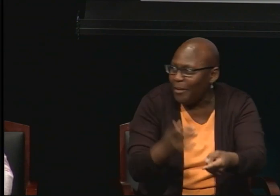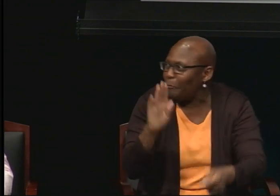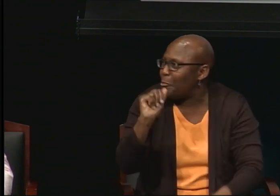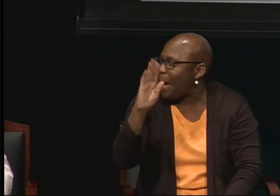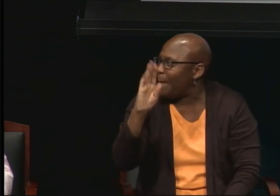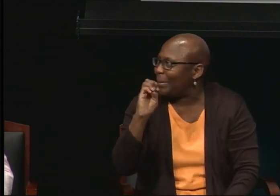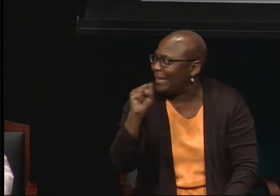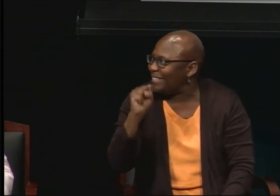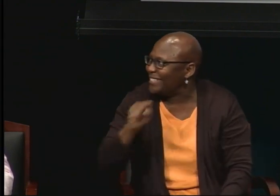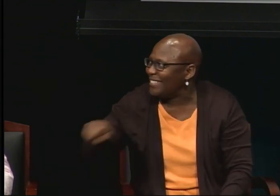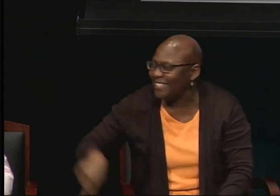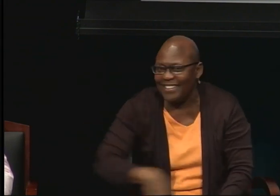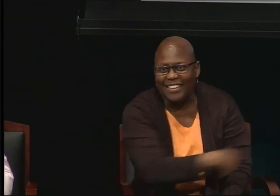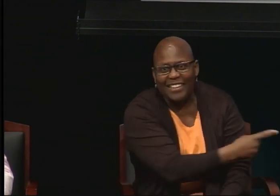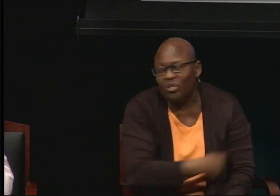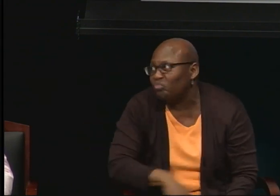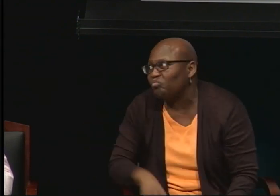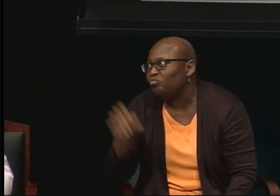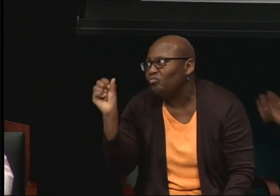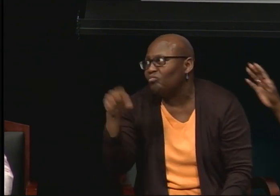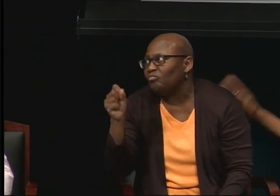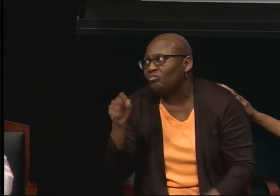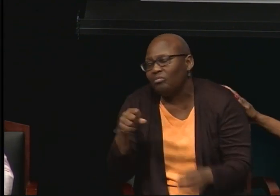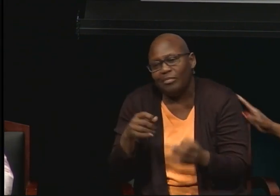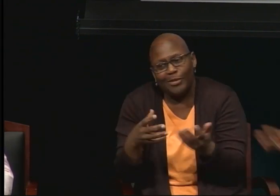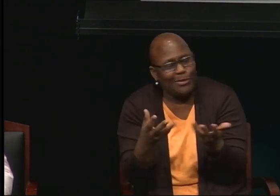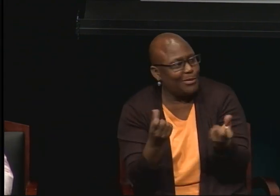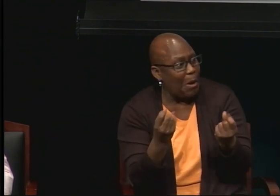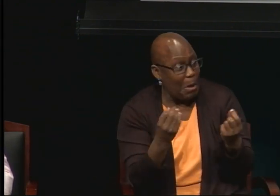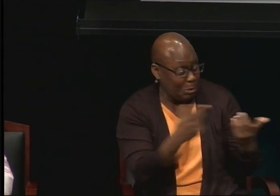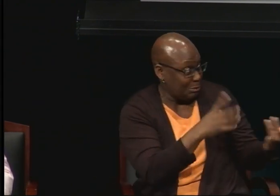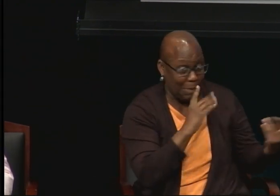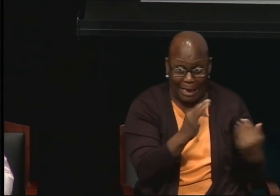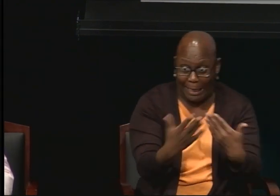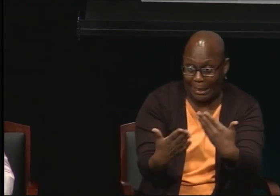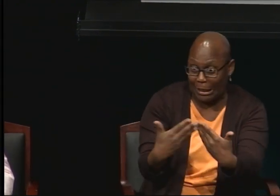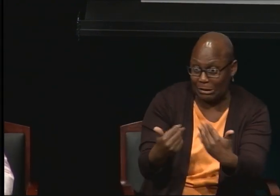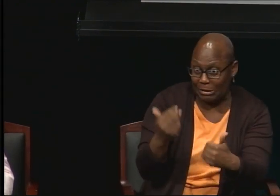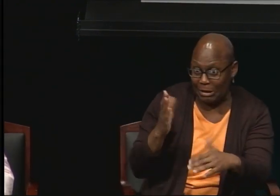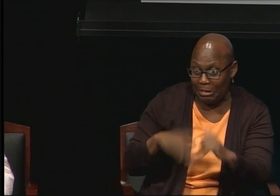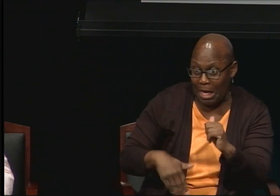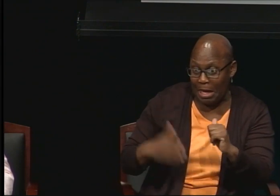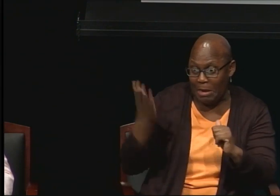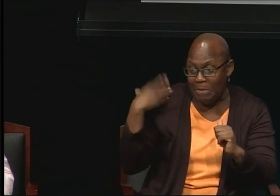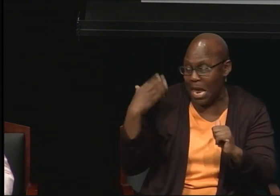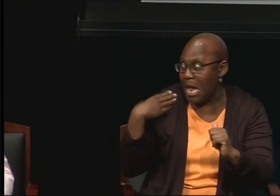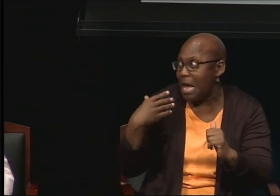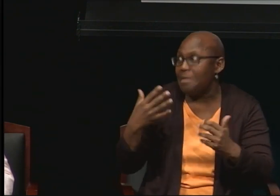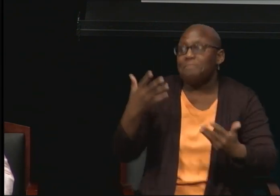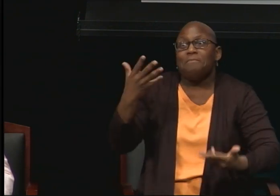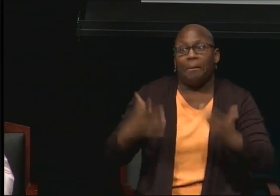And hopefully we've established a foundation. And you can stand on our shoulders.